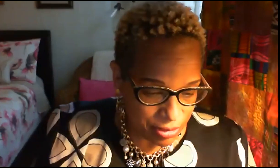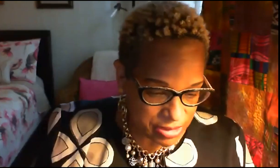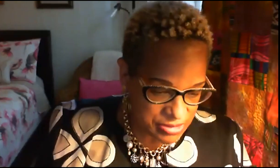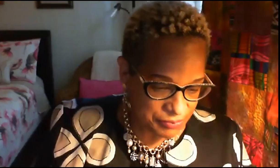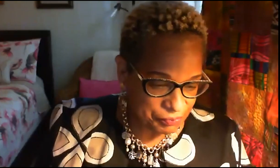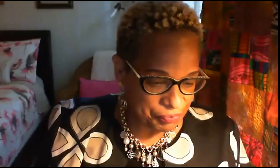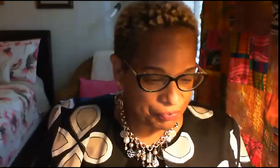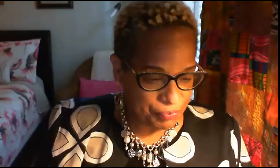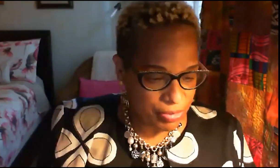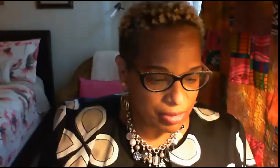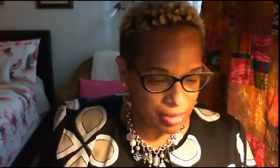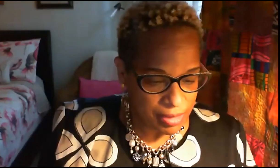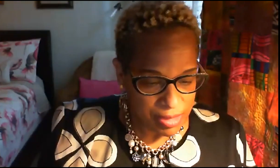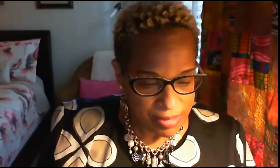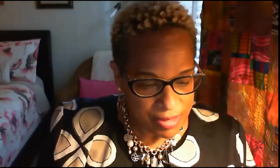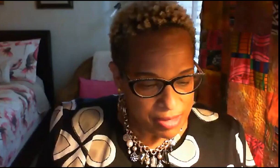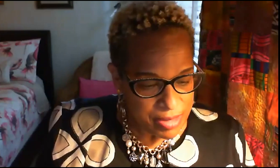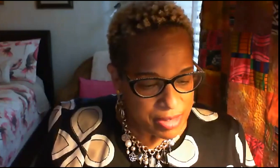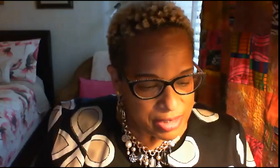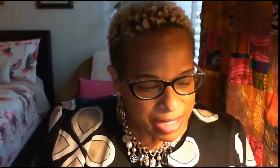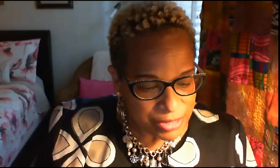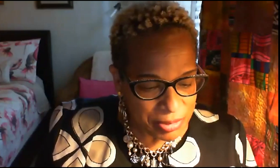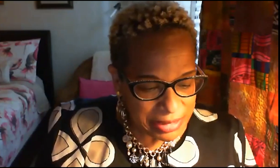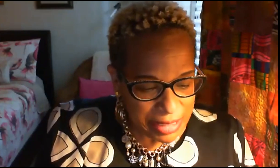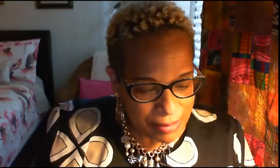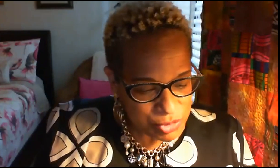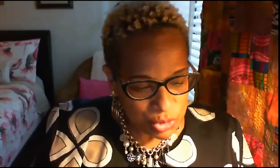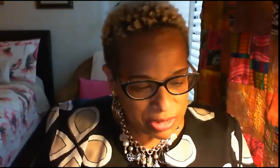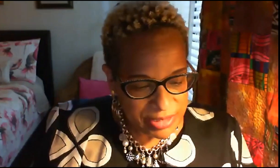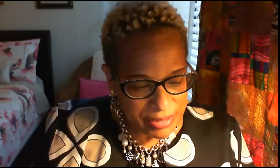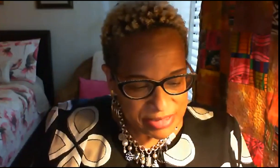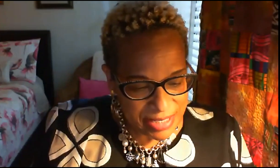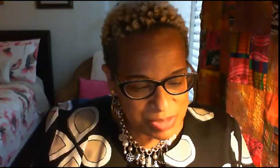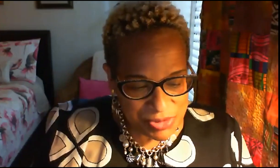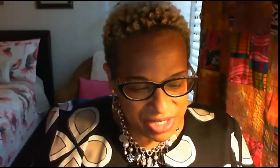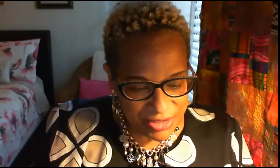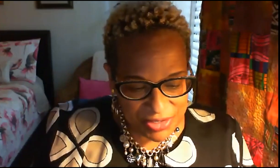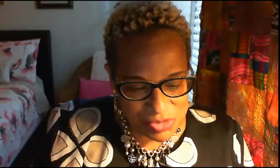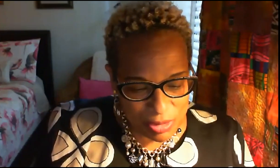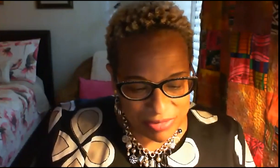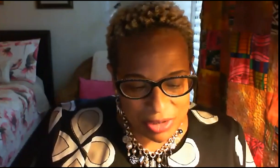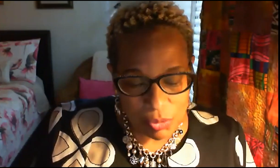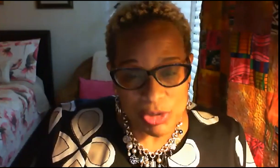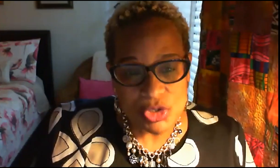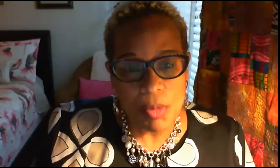us dr melina abdullah today's presenter is one of the original